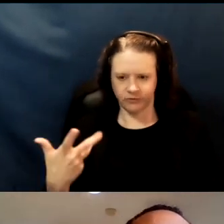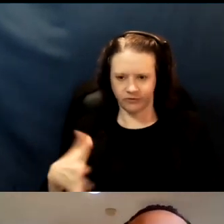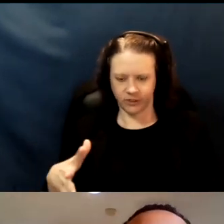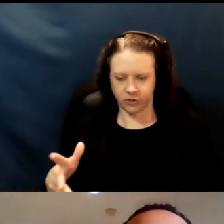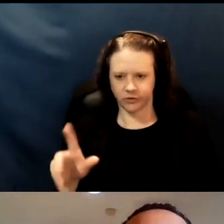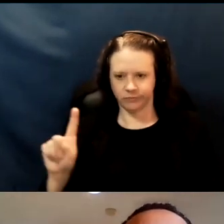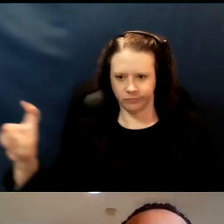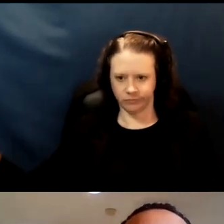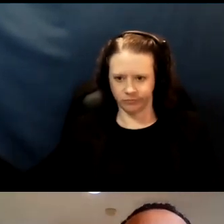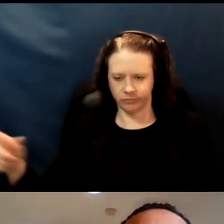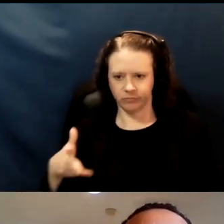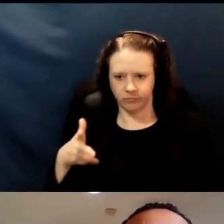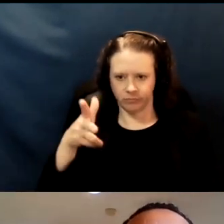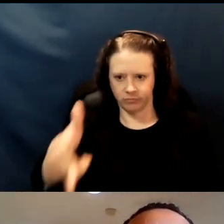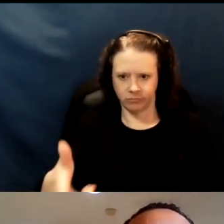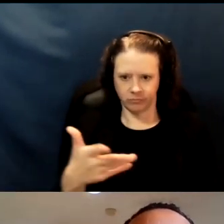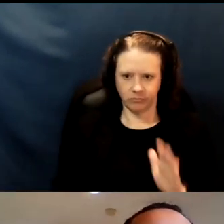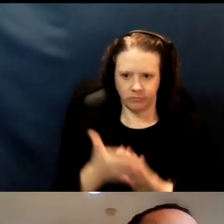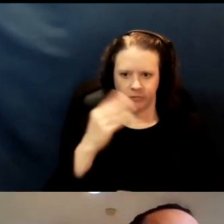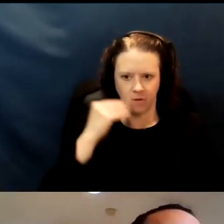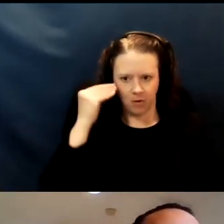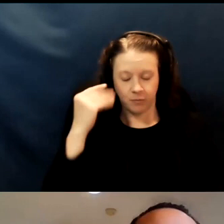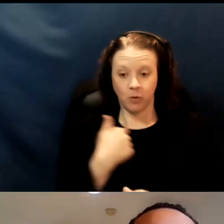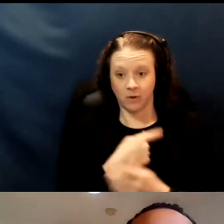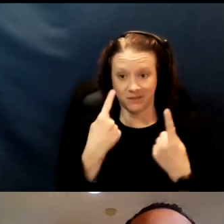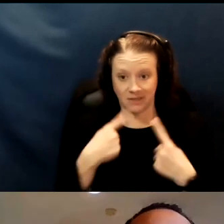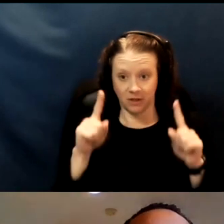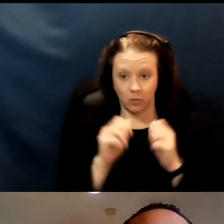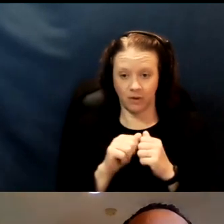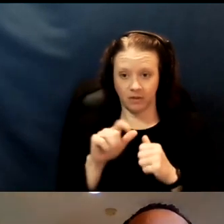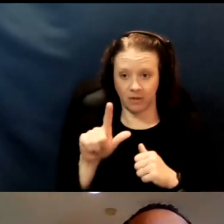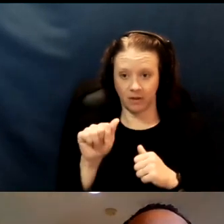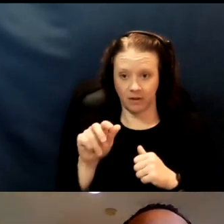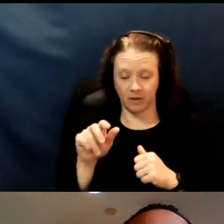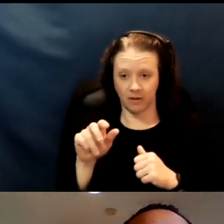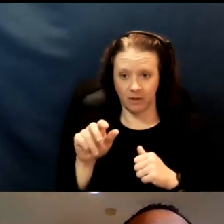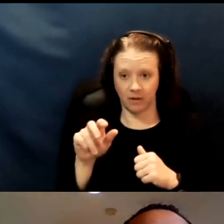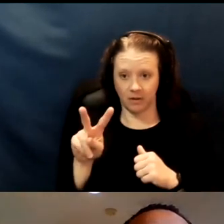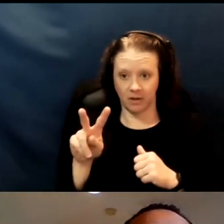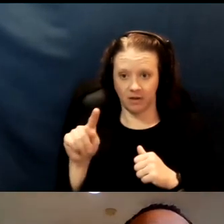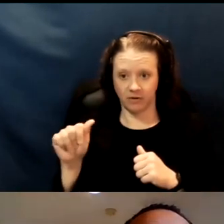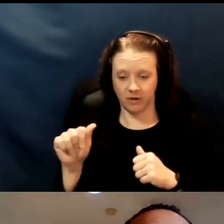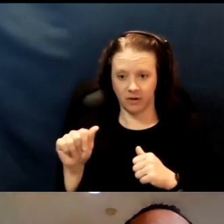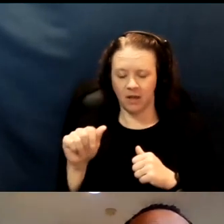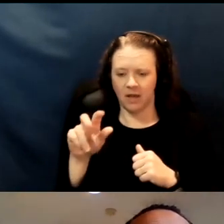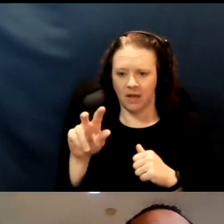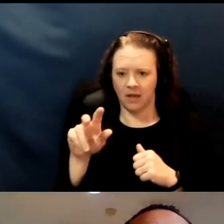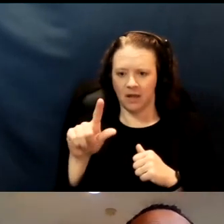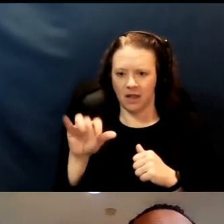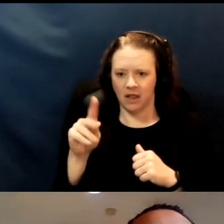We were successful with the LAVTA, which is the Livermore Amador Valley Transportation Authority.